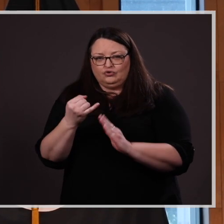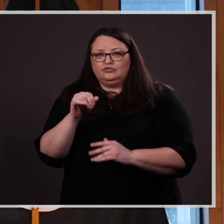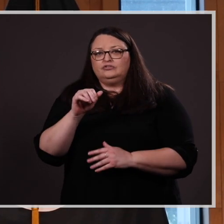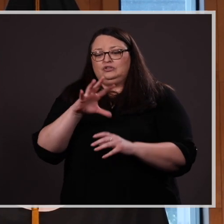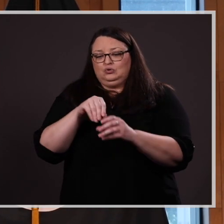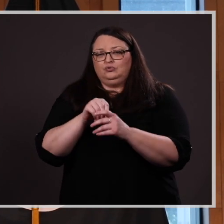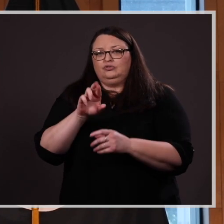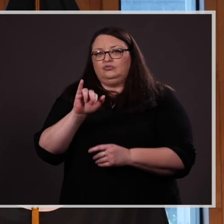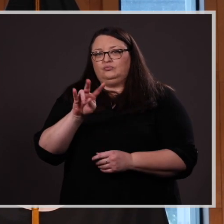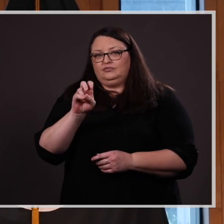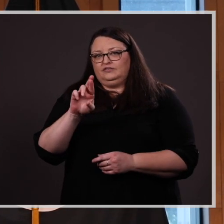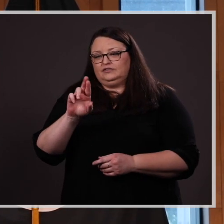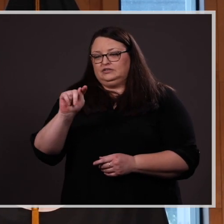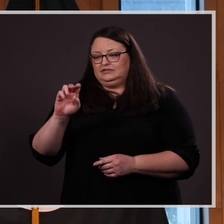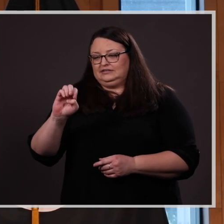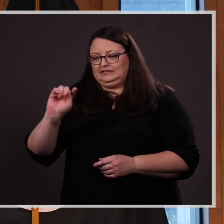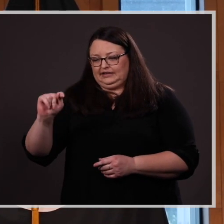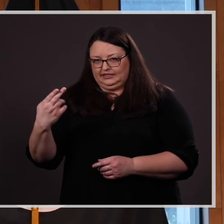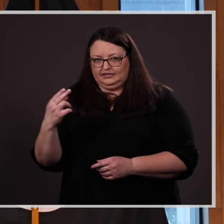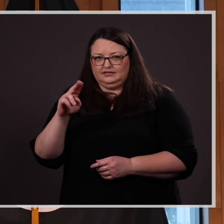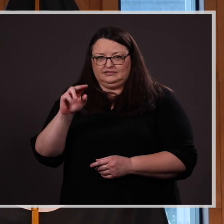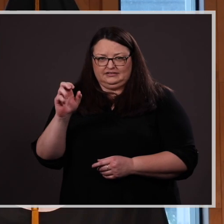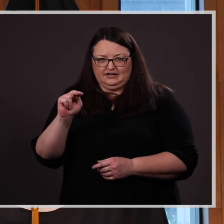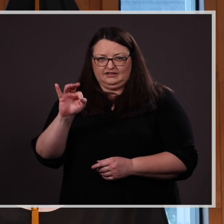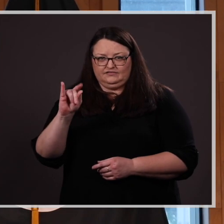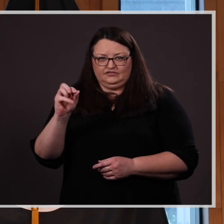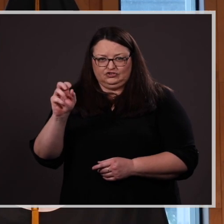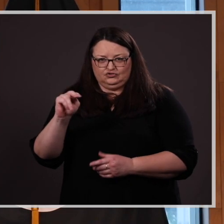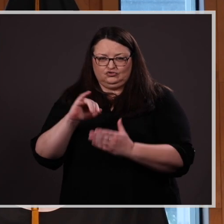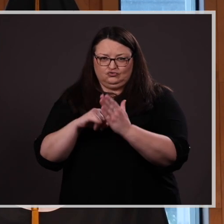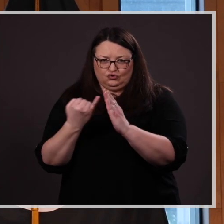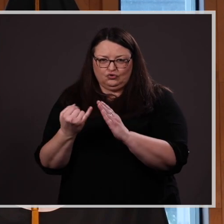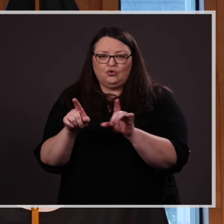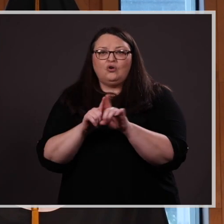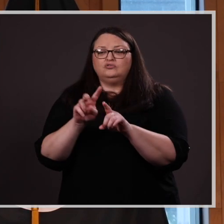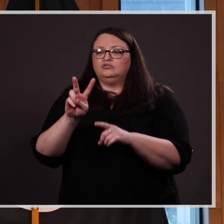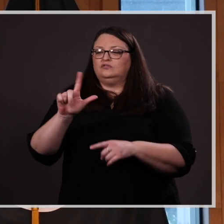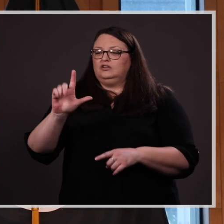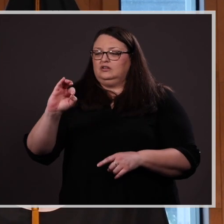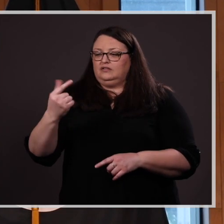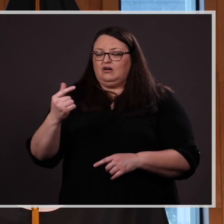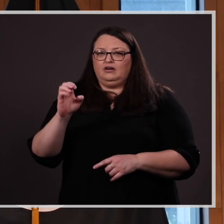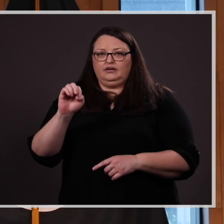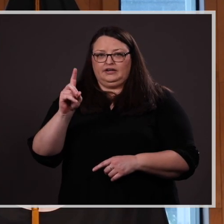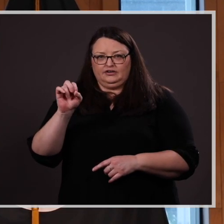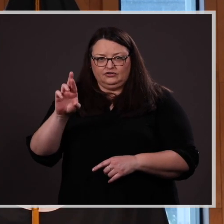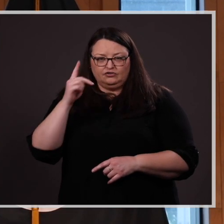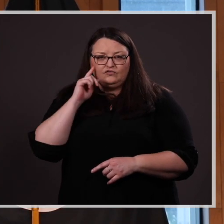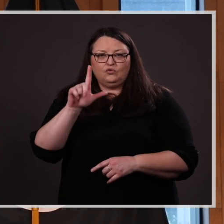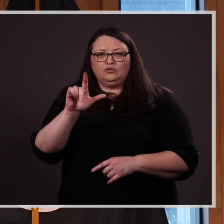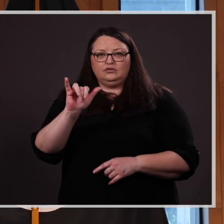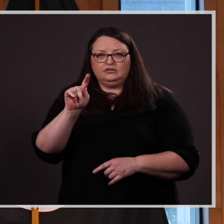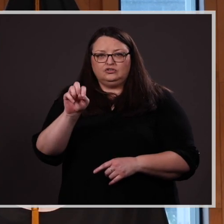of creative non-fiction. She is also currently vlog editor for Literary Mama, another notable